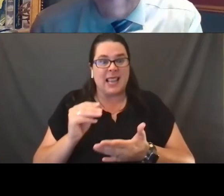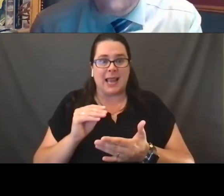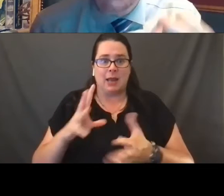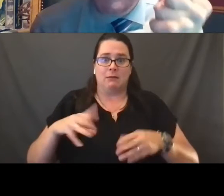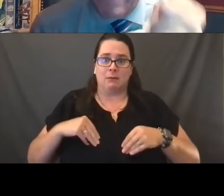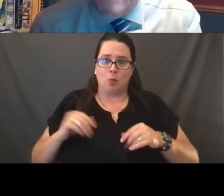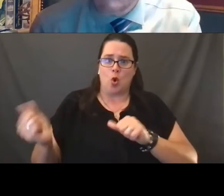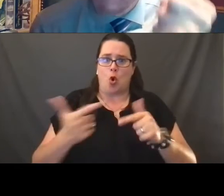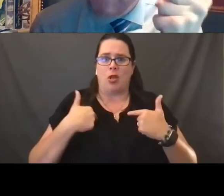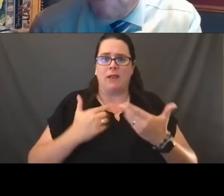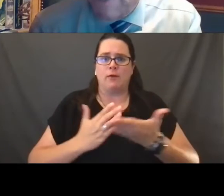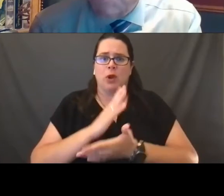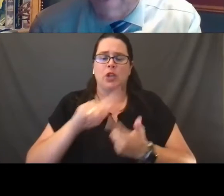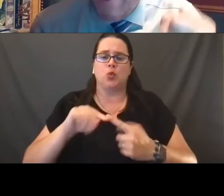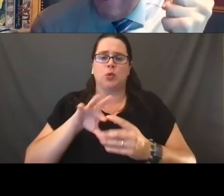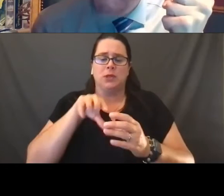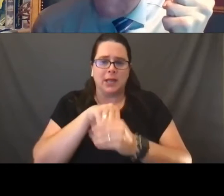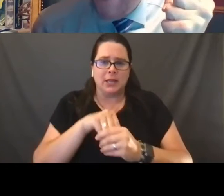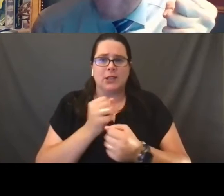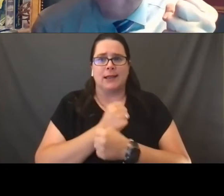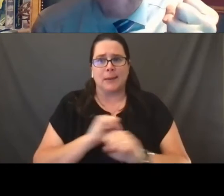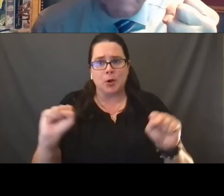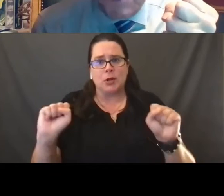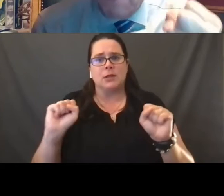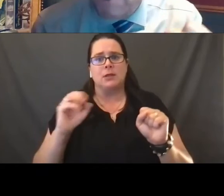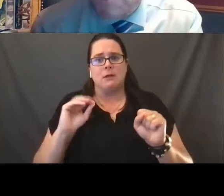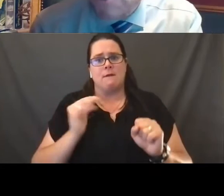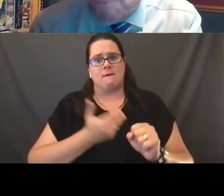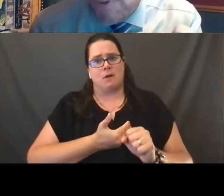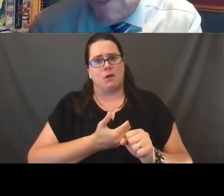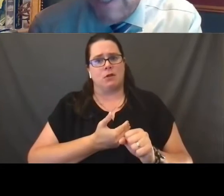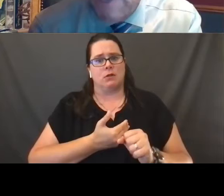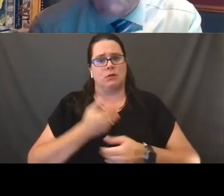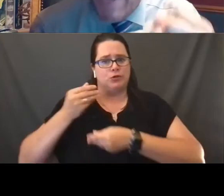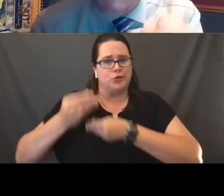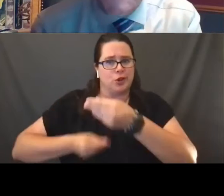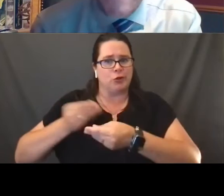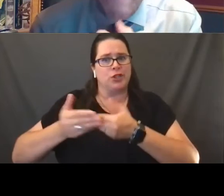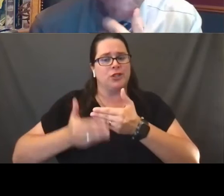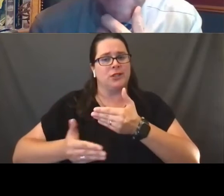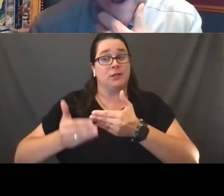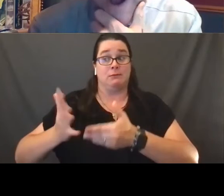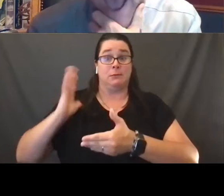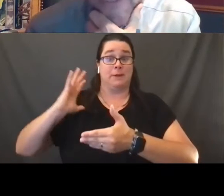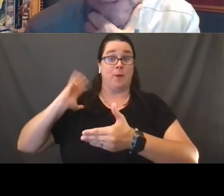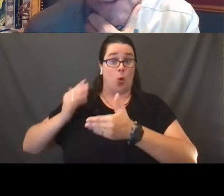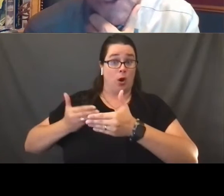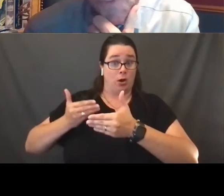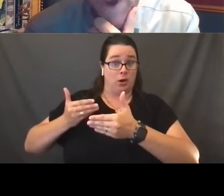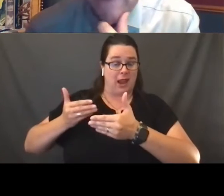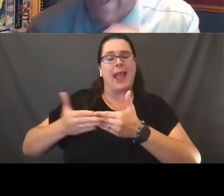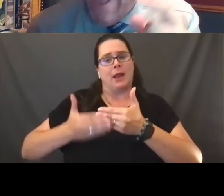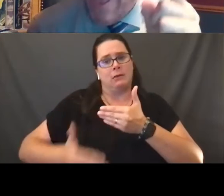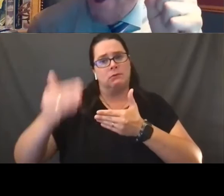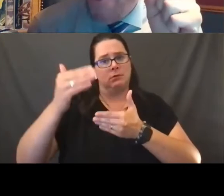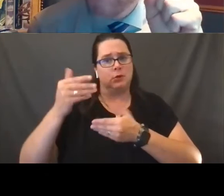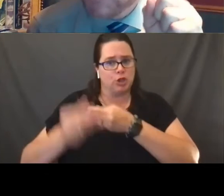the right to engage in the liberties of our generations that have preceded us and should come after this as well.